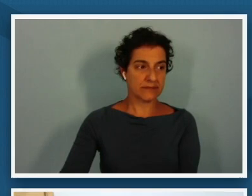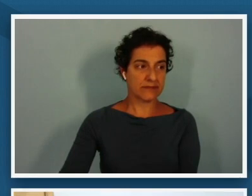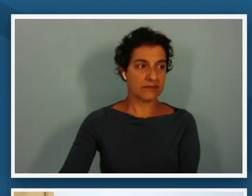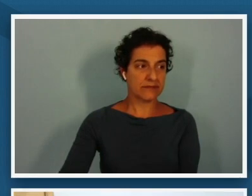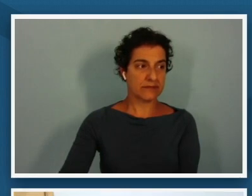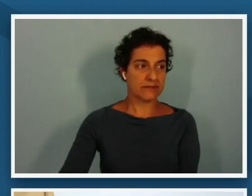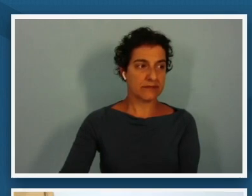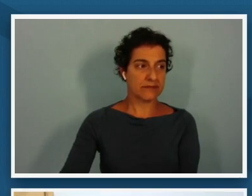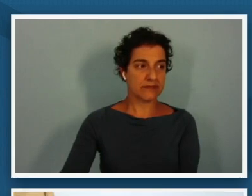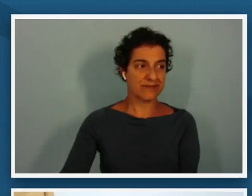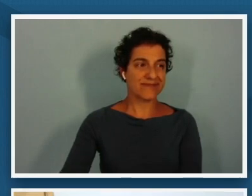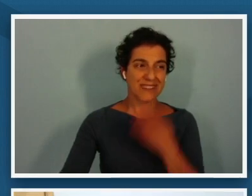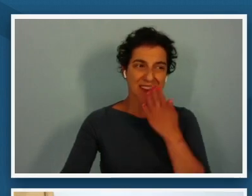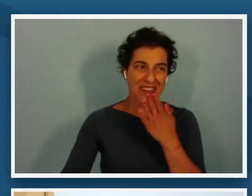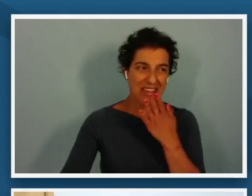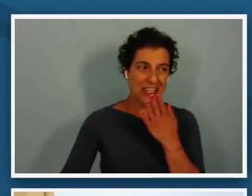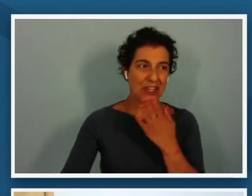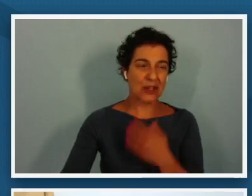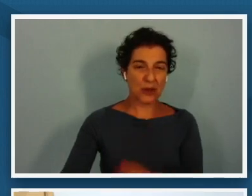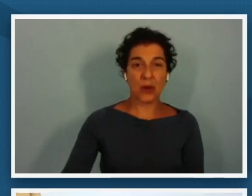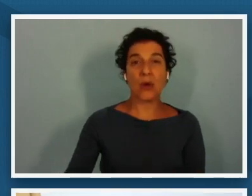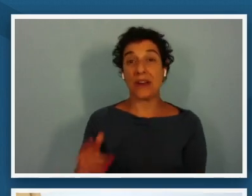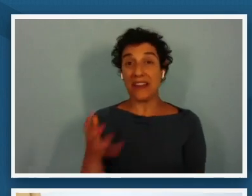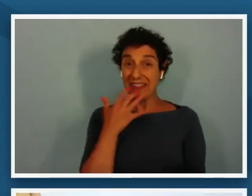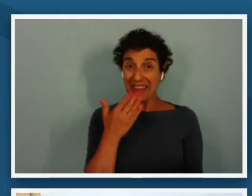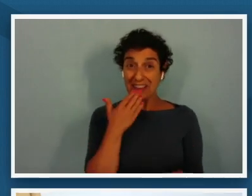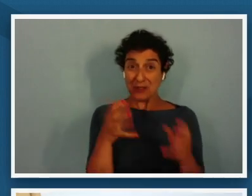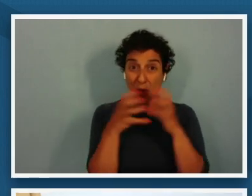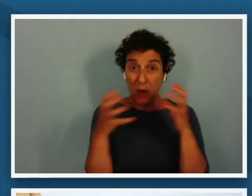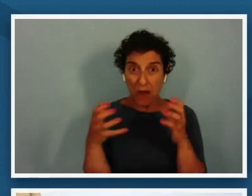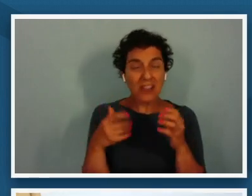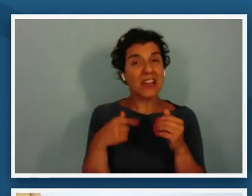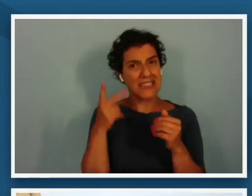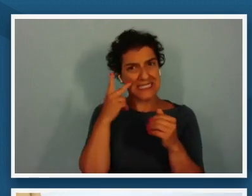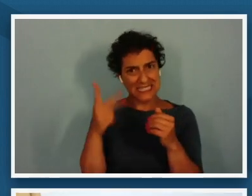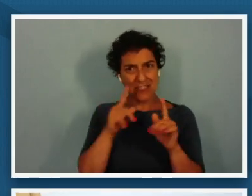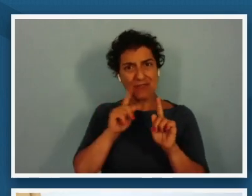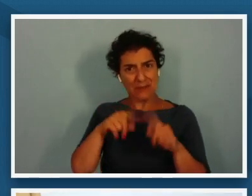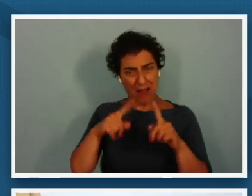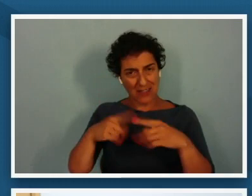thank you so much i am starting to see